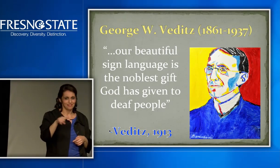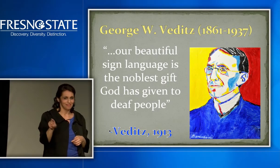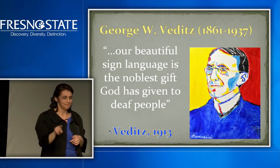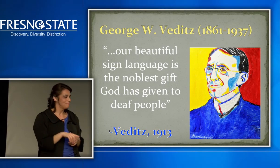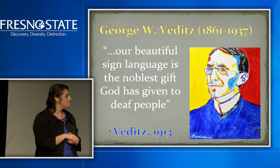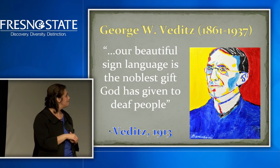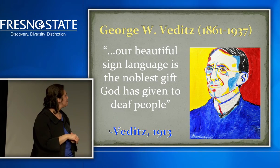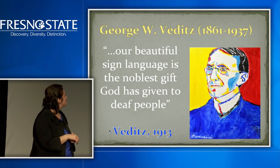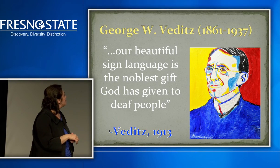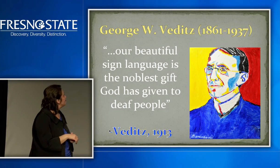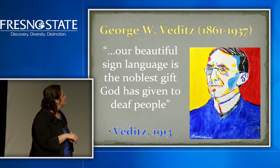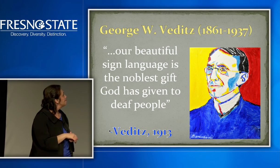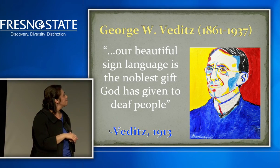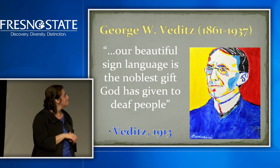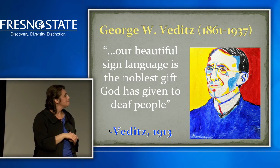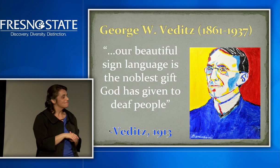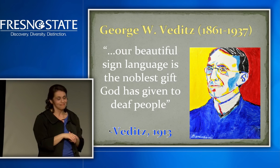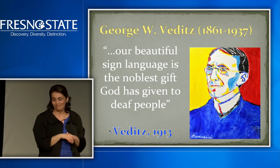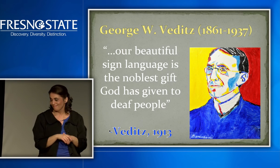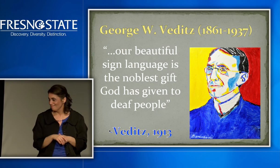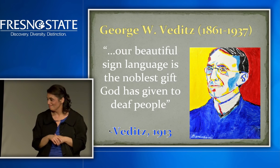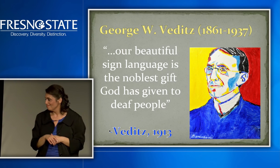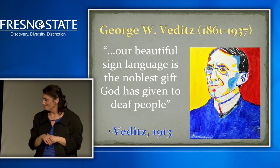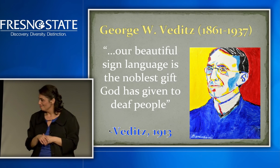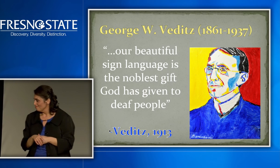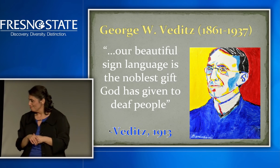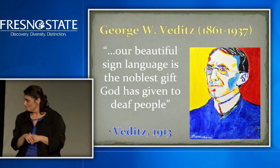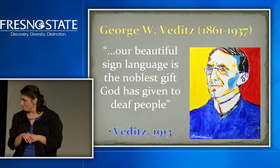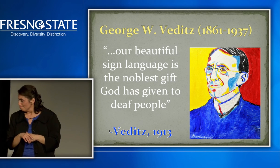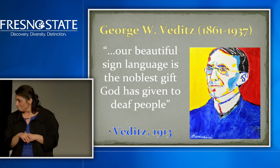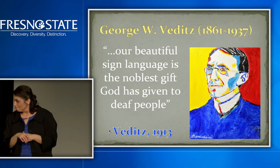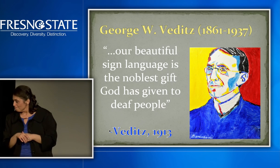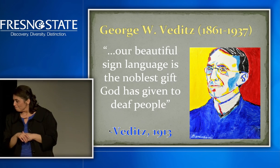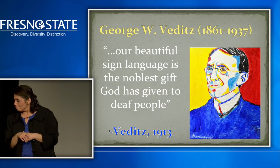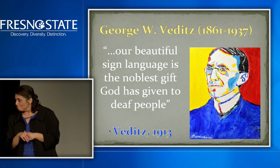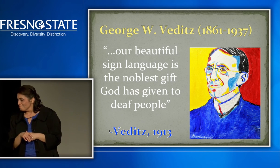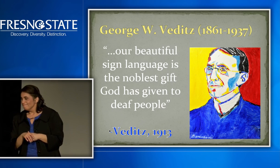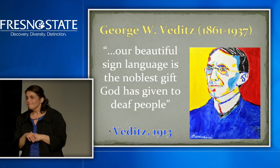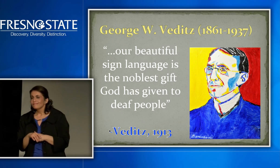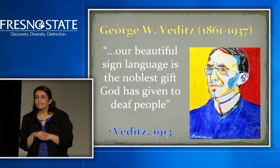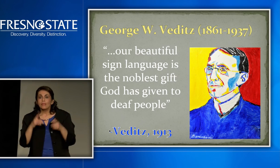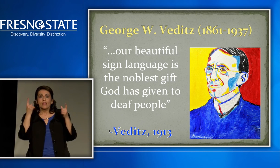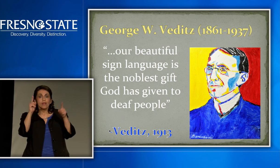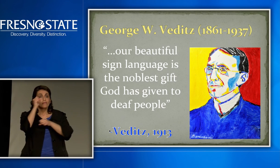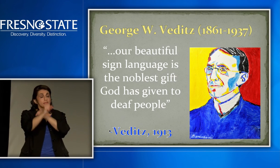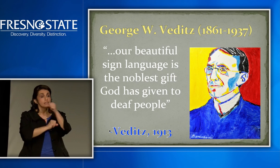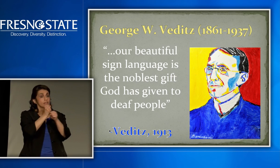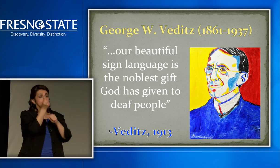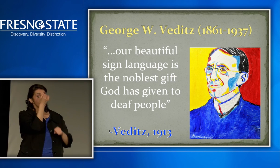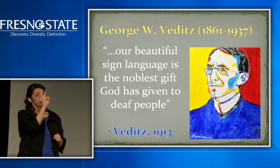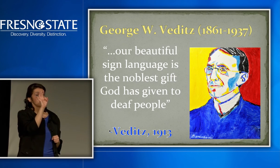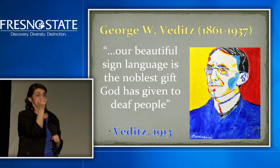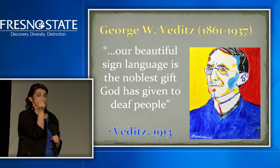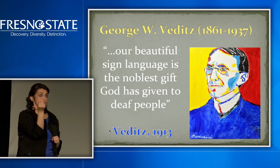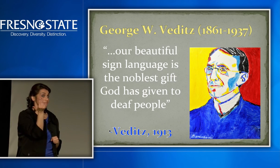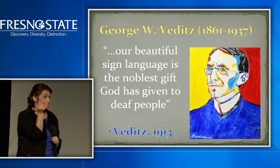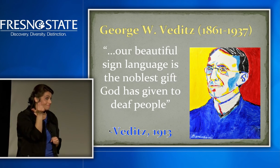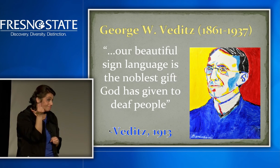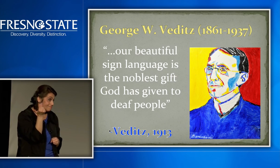His name is George W. Veditz.